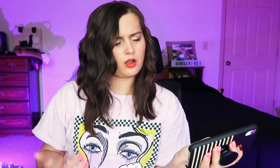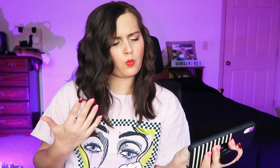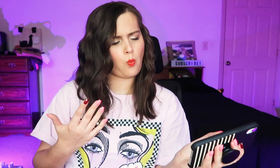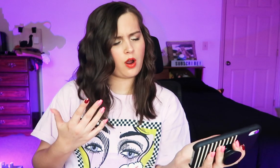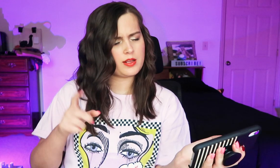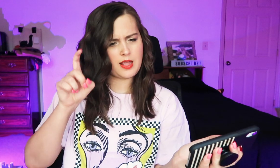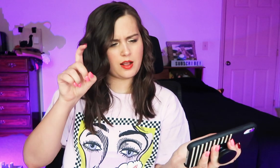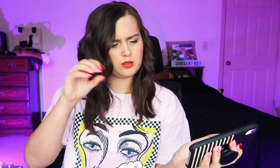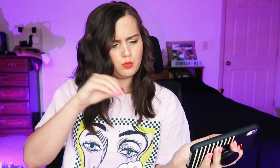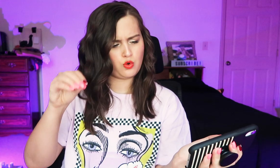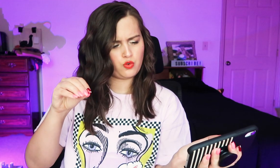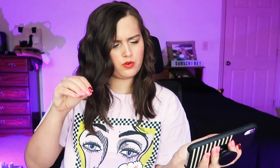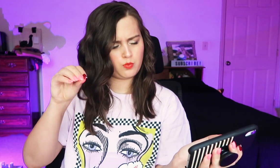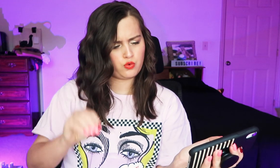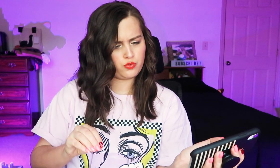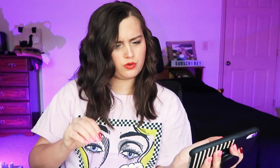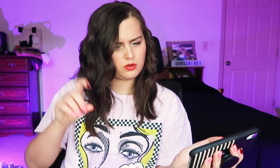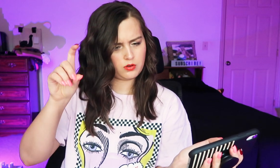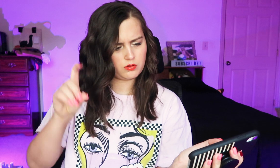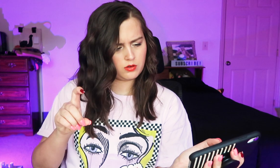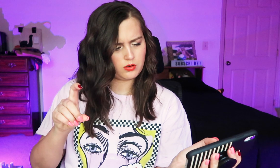Wait, does "X" also move?